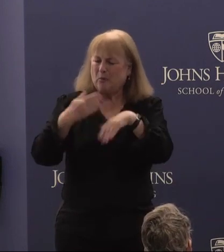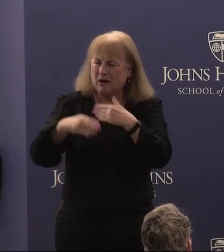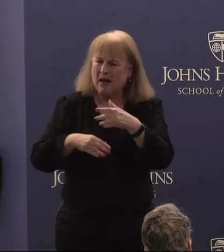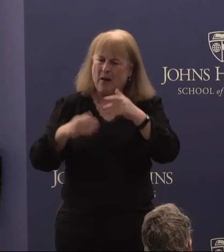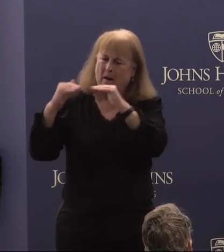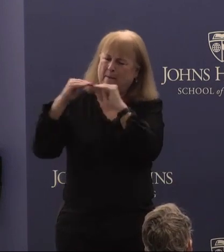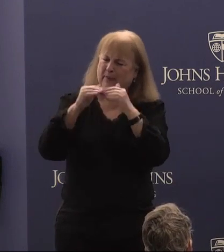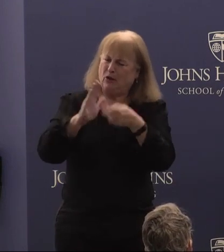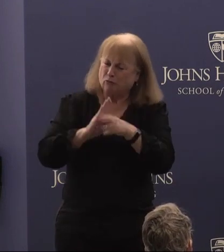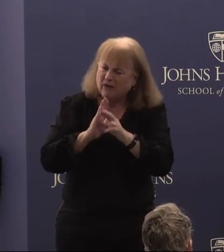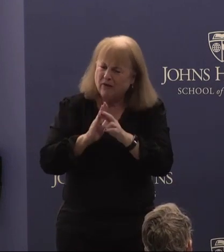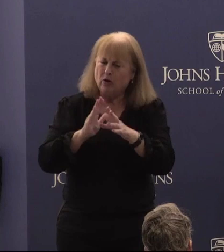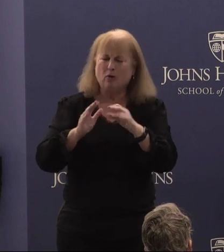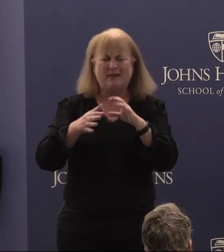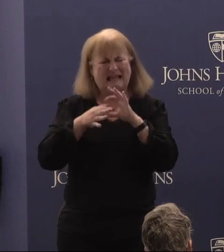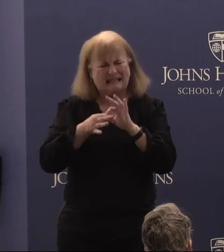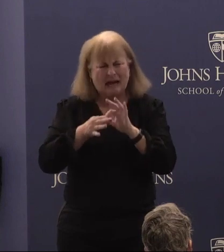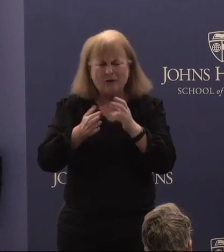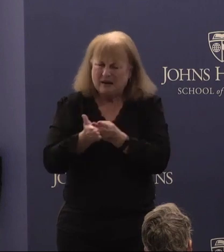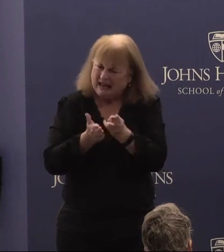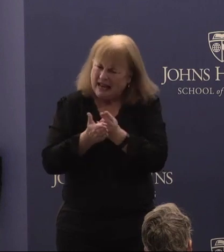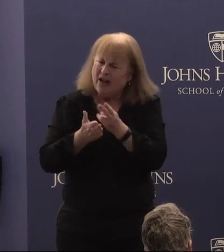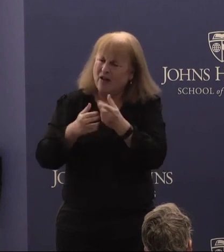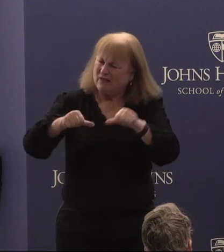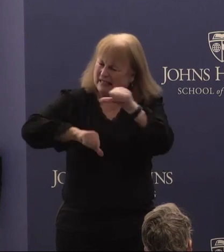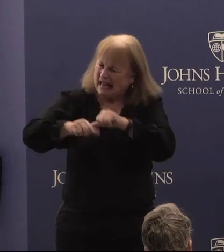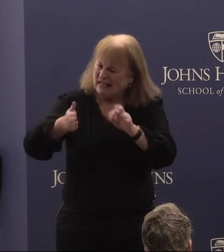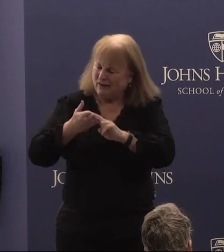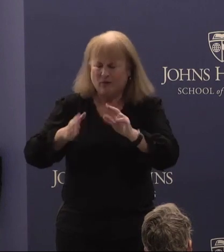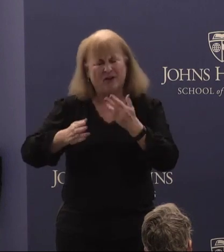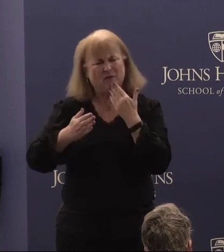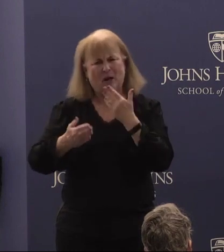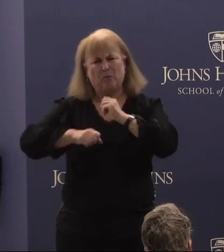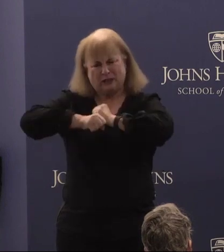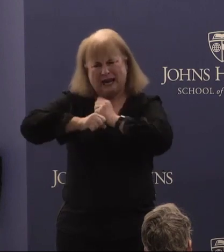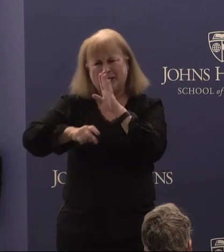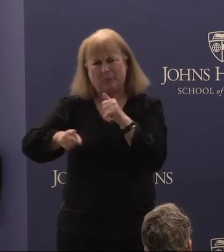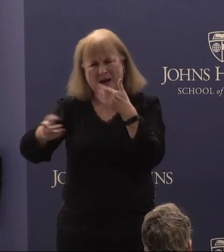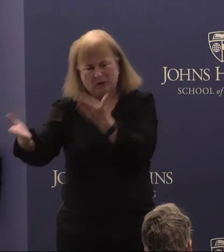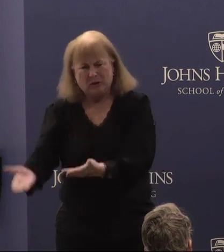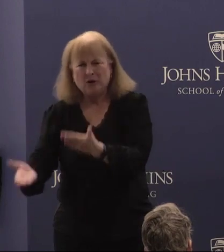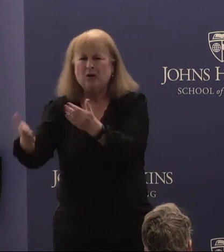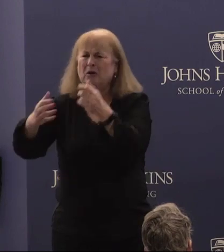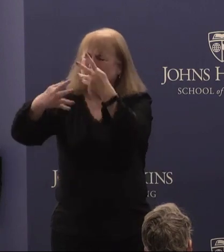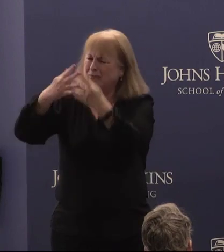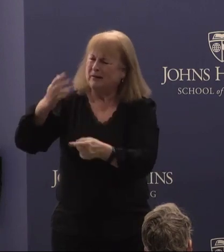scientific research is, uh, well protected. But on a host of different issues around the character of